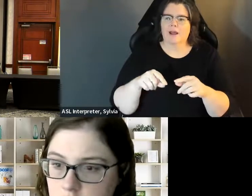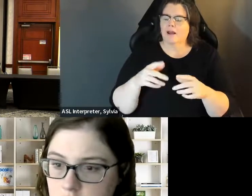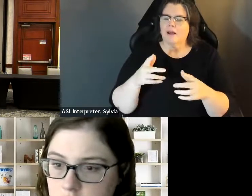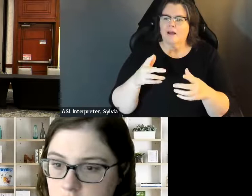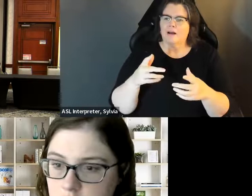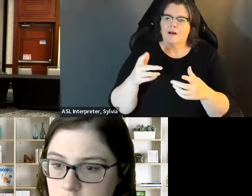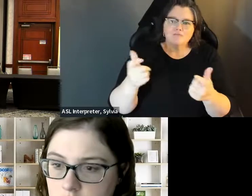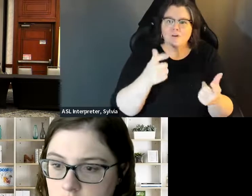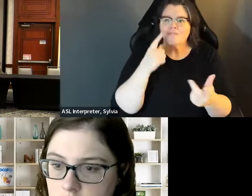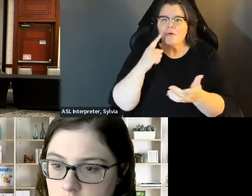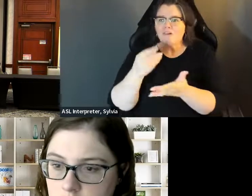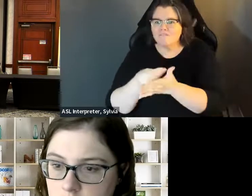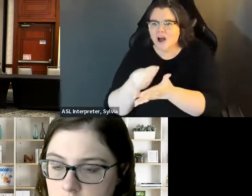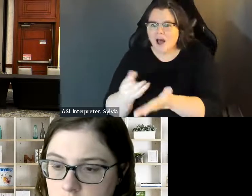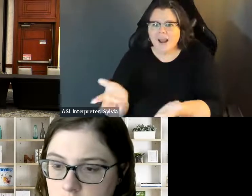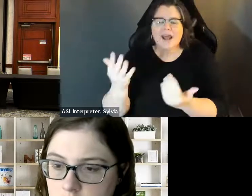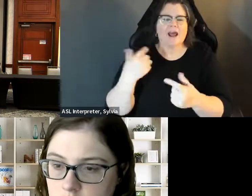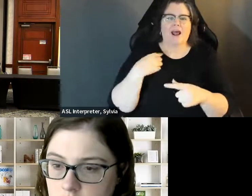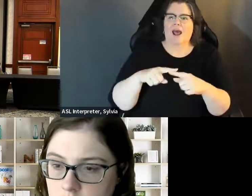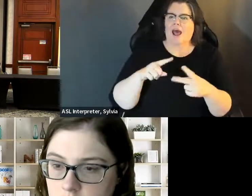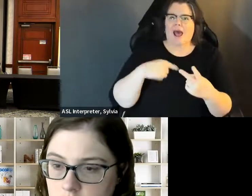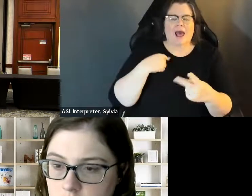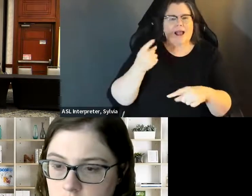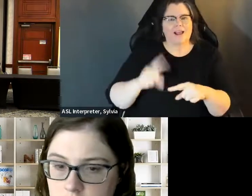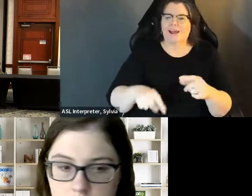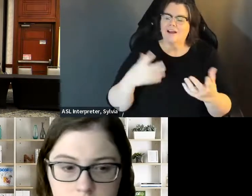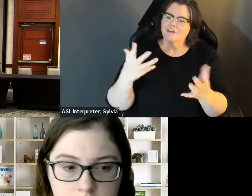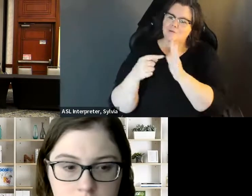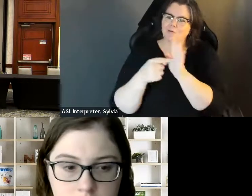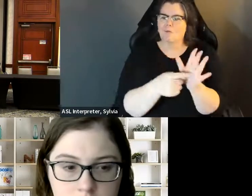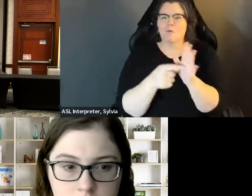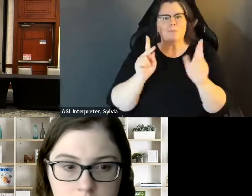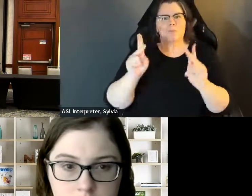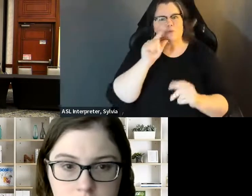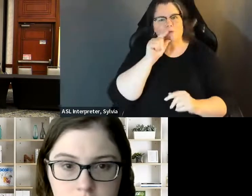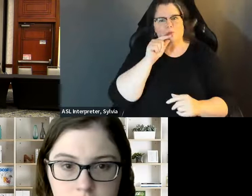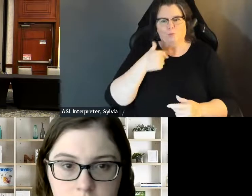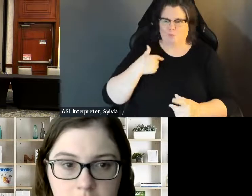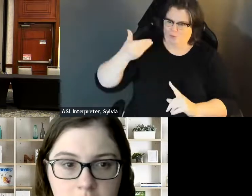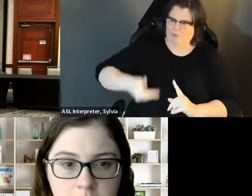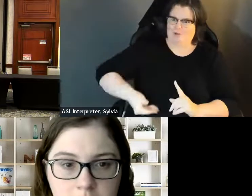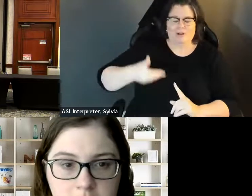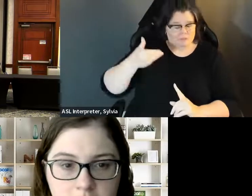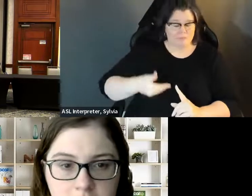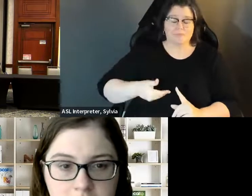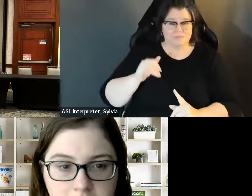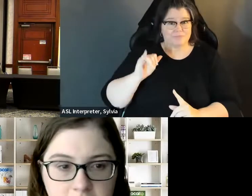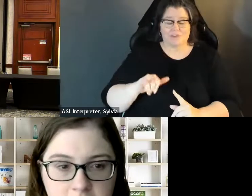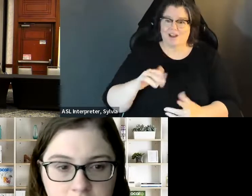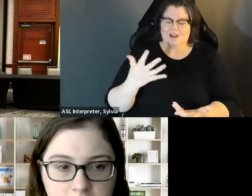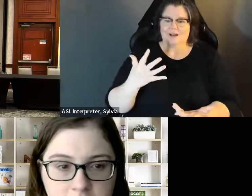if you don't have those various things you can't even go out for funding. You can't even tell people who you are can't even tell people who you are, But and so that was a significant bird, that burden and a significant hurdle just to even get started.